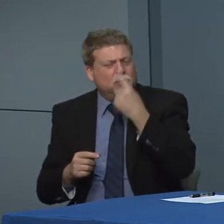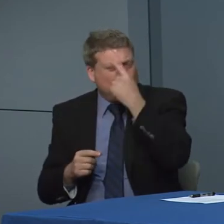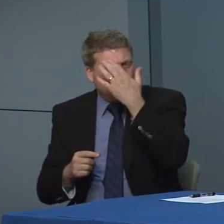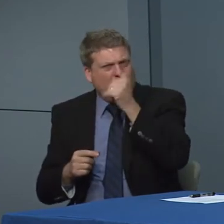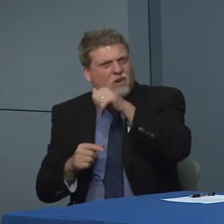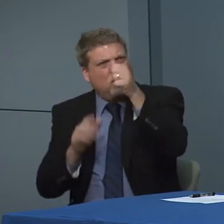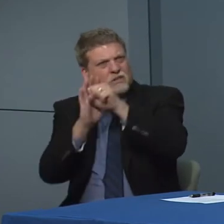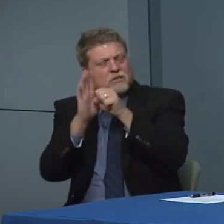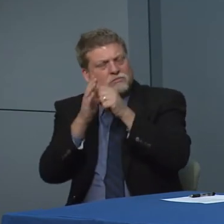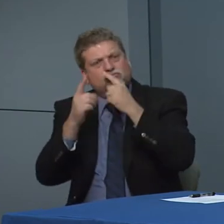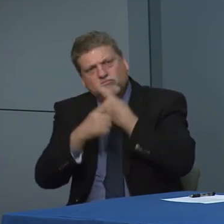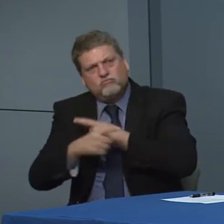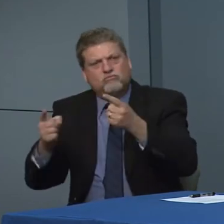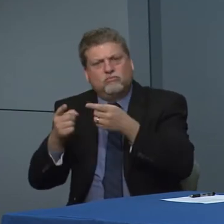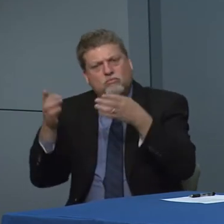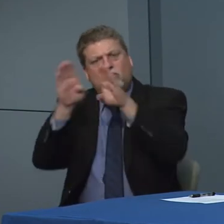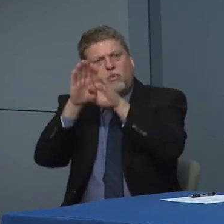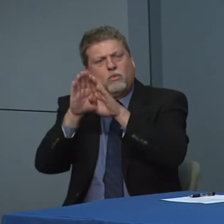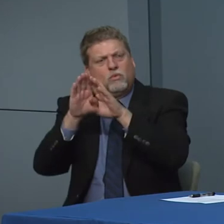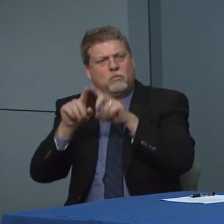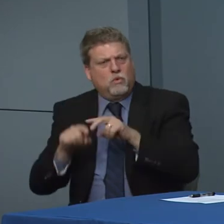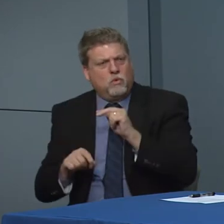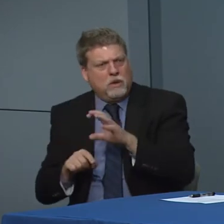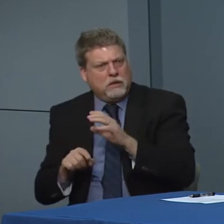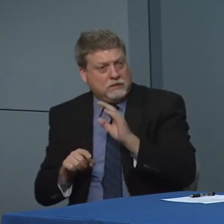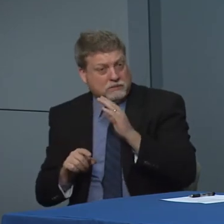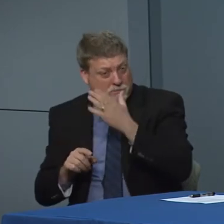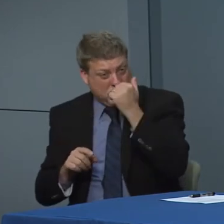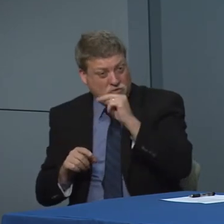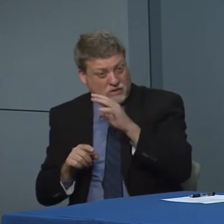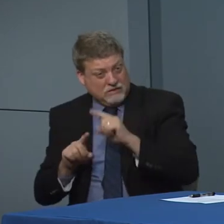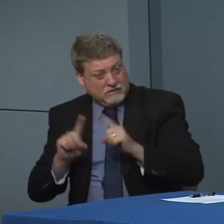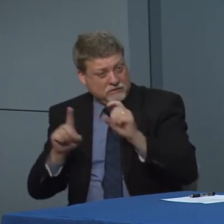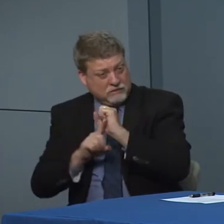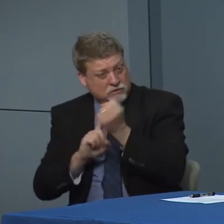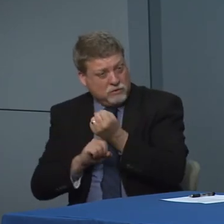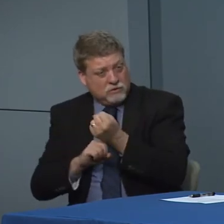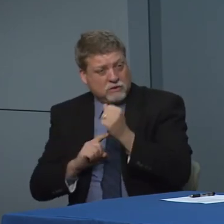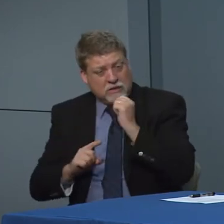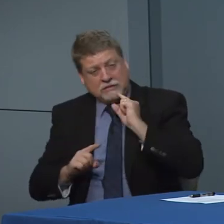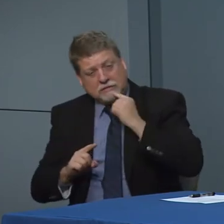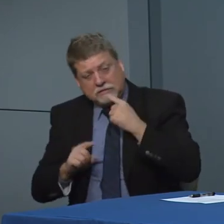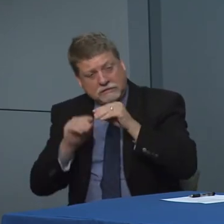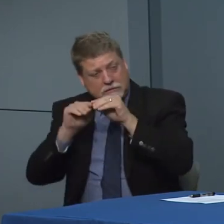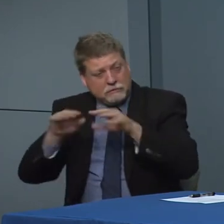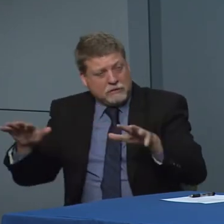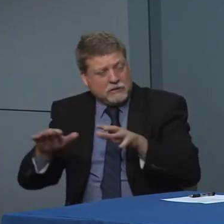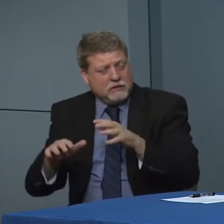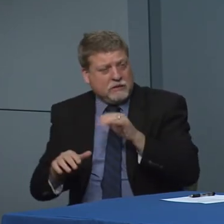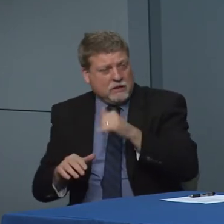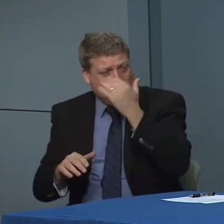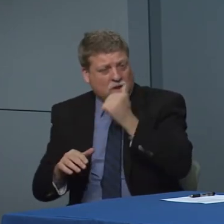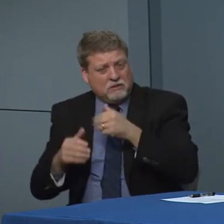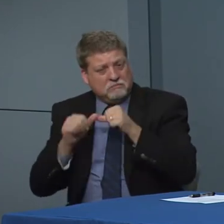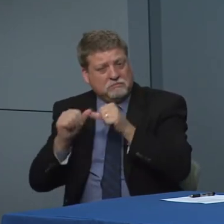different here about the spread that leads to the decision-making not to call first all schools to be closed